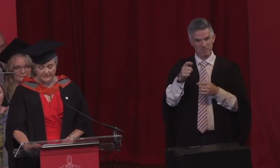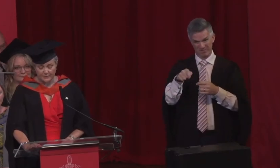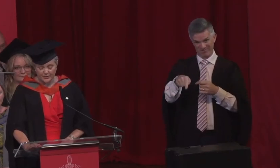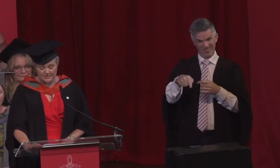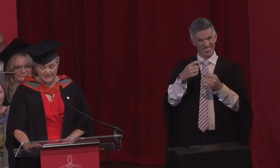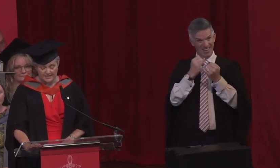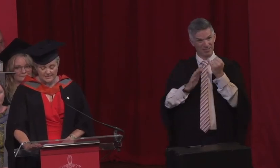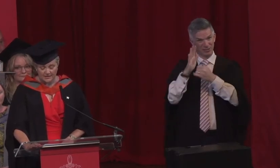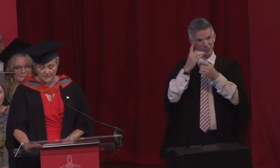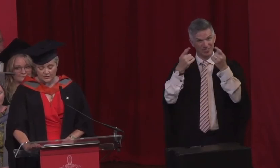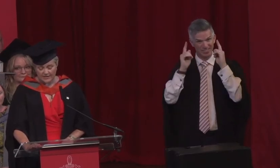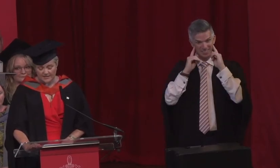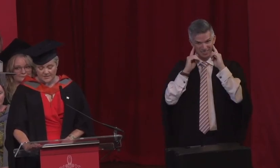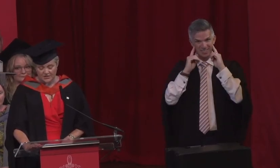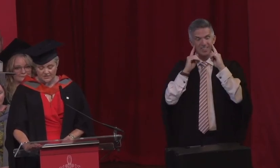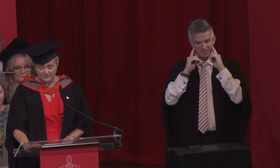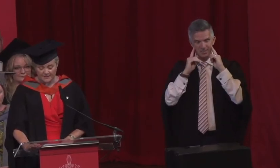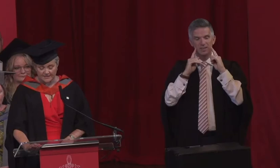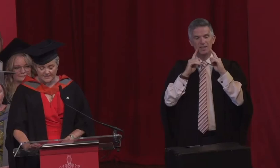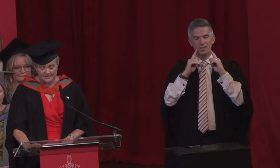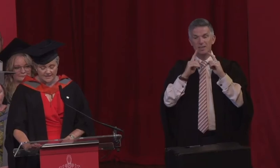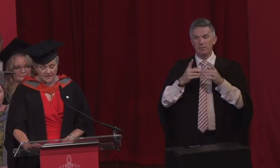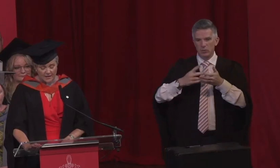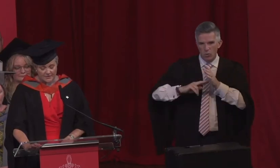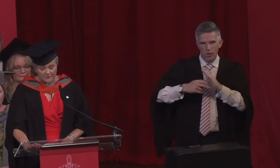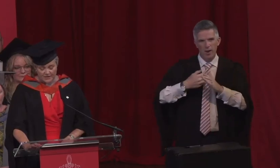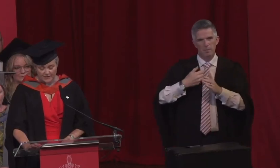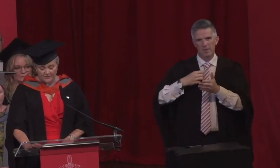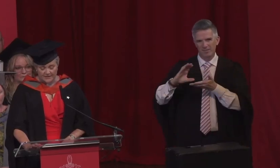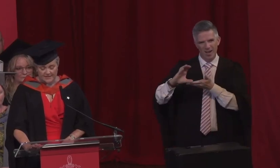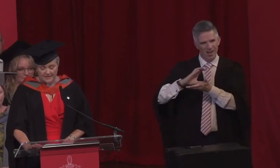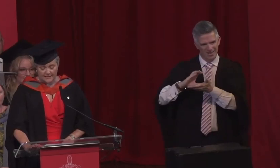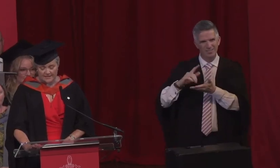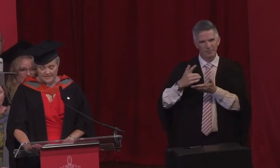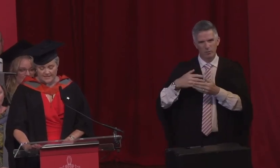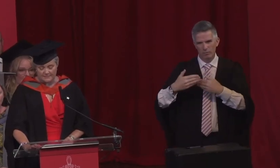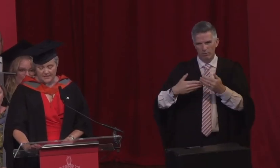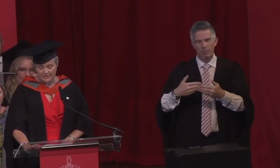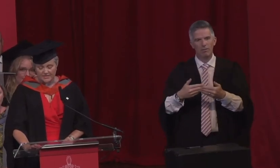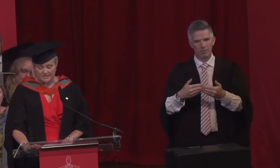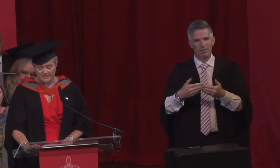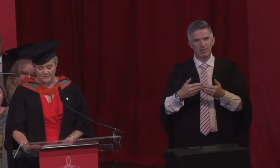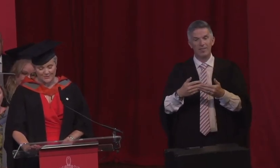process, organised my student finance and before I knew it I handed in my notice - it was quite